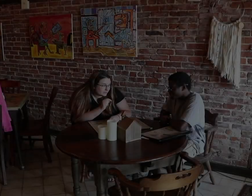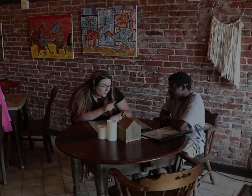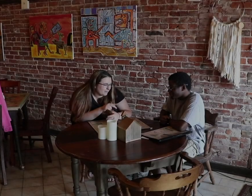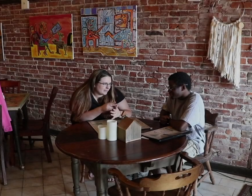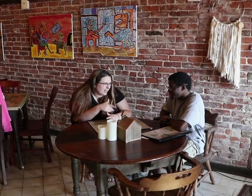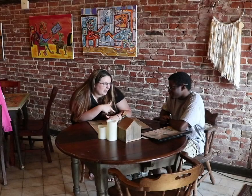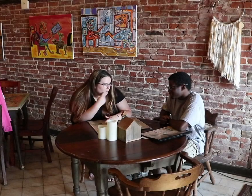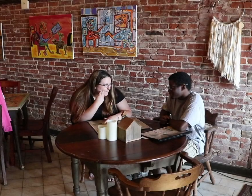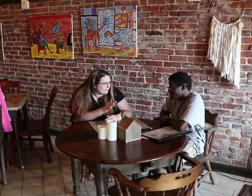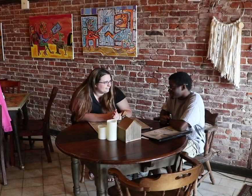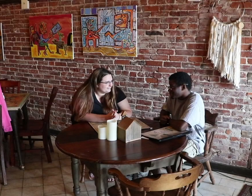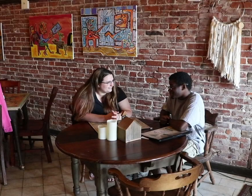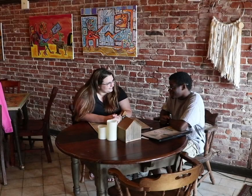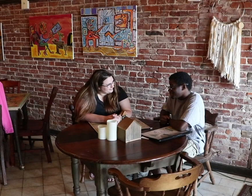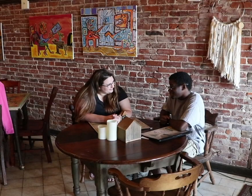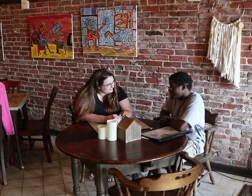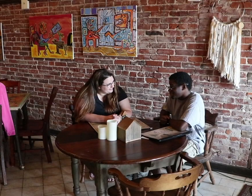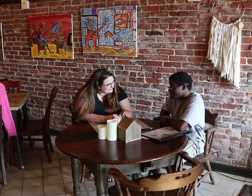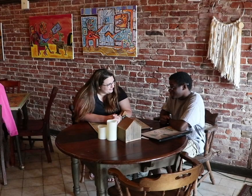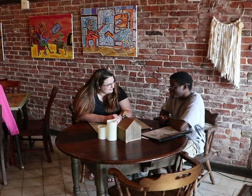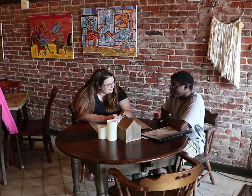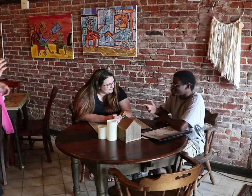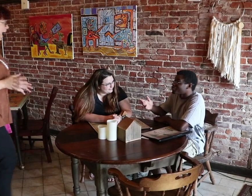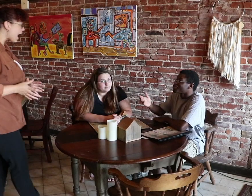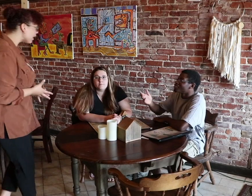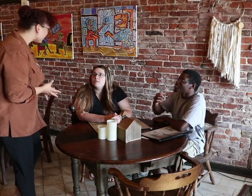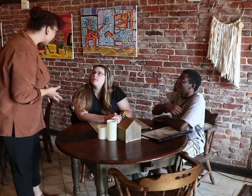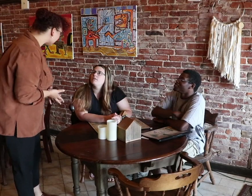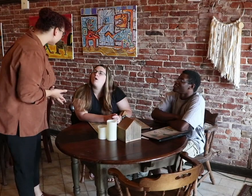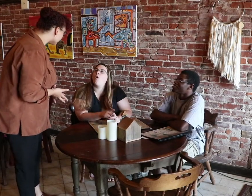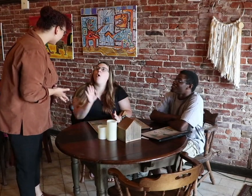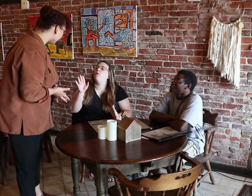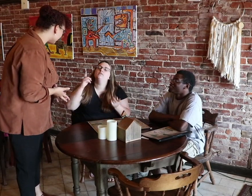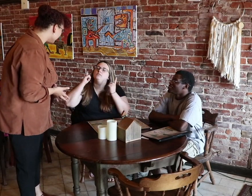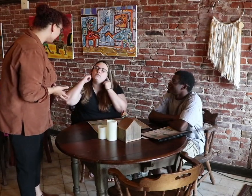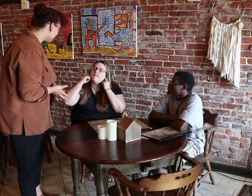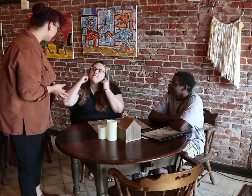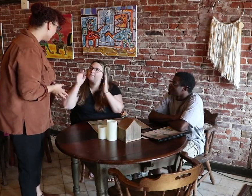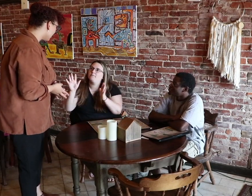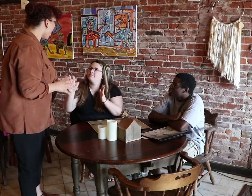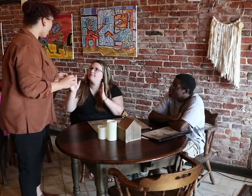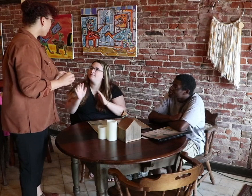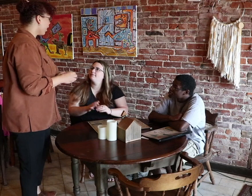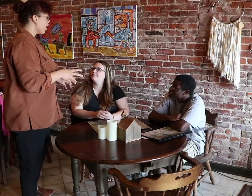[server puts coffee on table] Hi, what can I get you to drink? (signs) I am deaf.